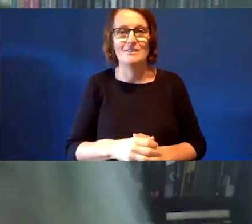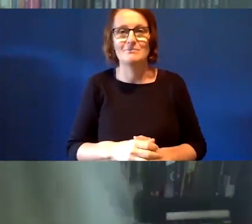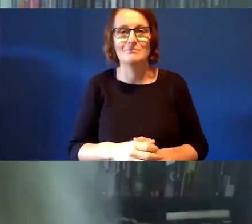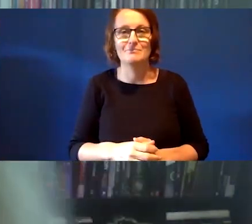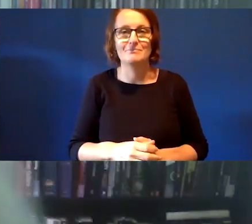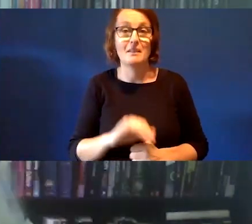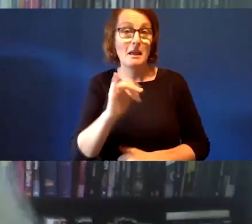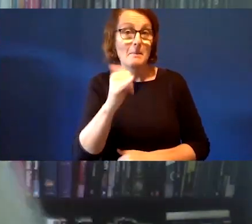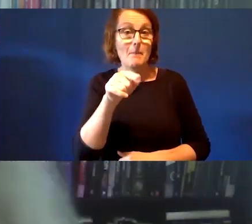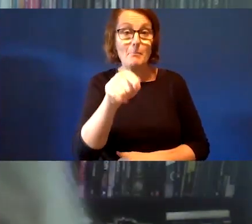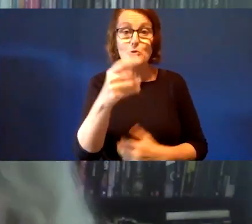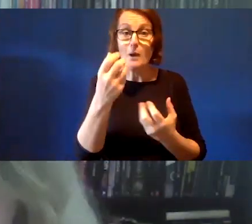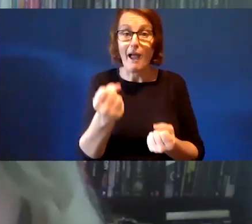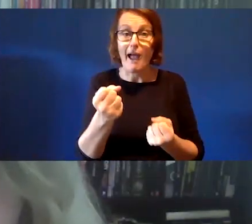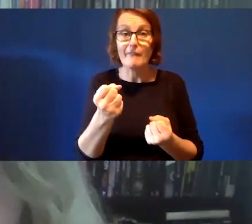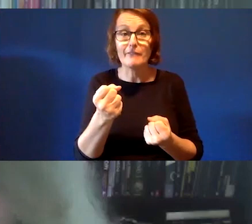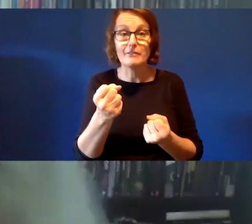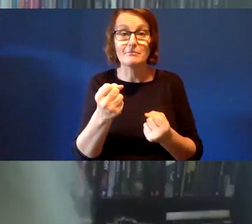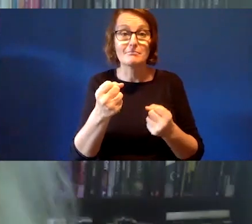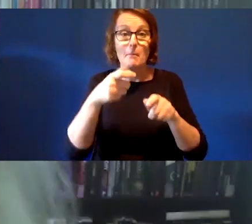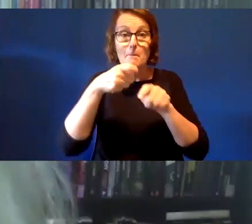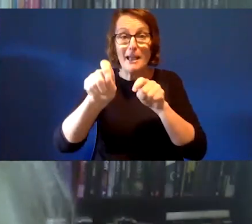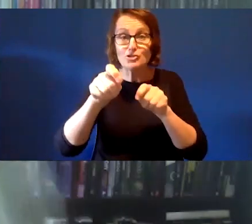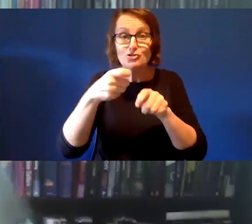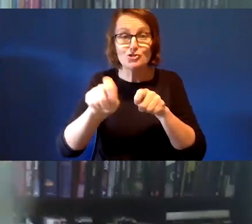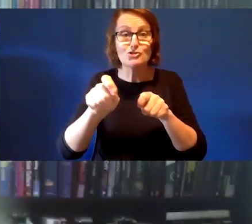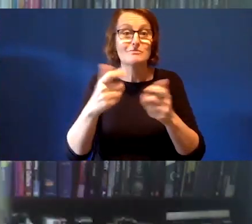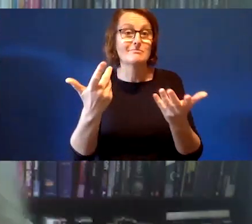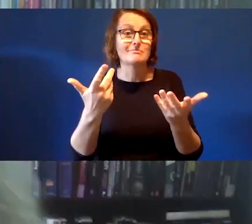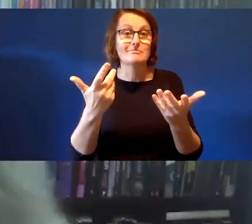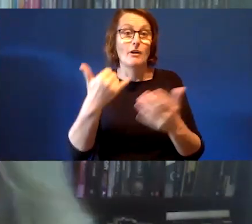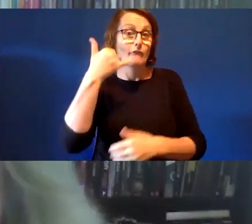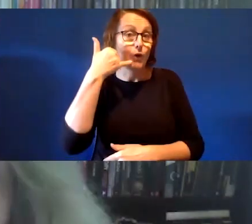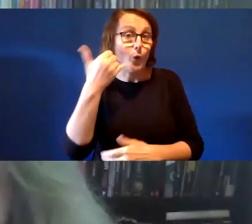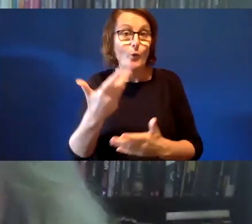You may have a box of matches or a phone or something.